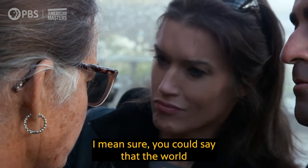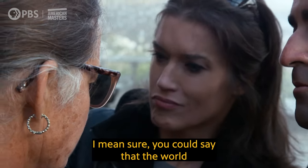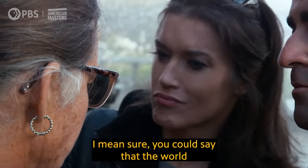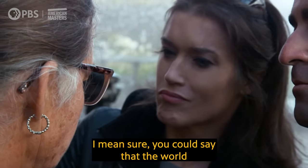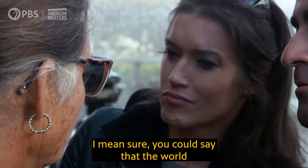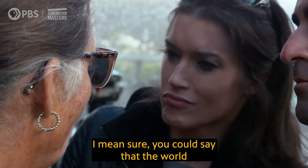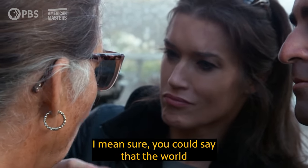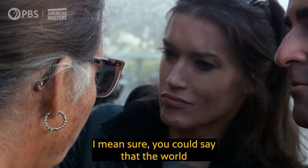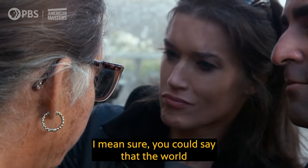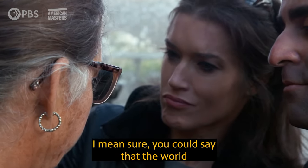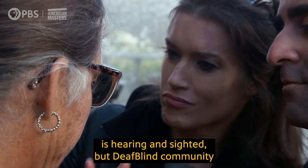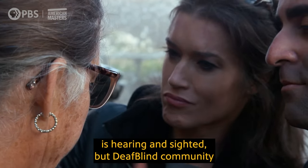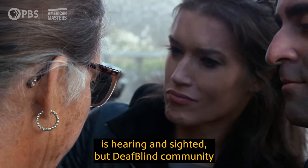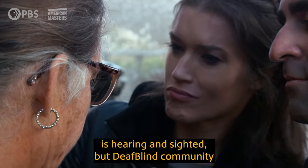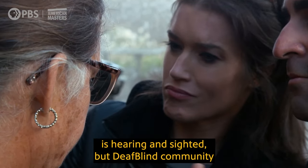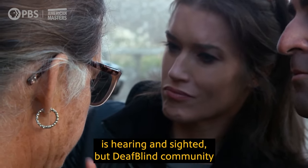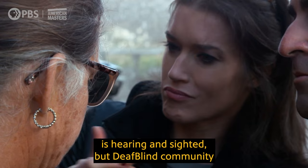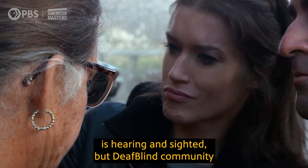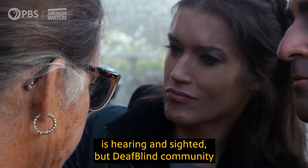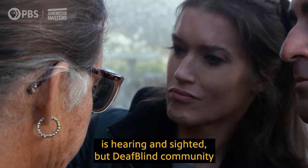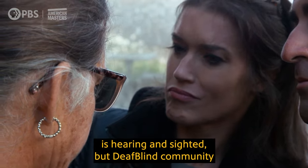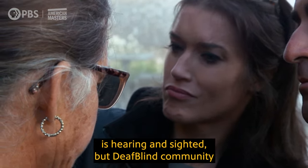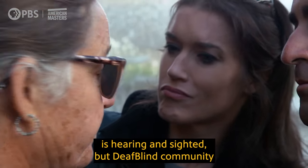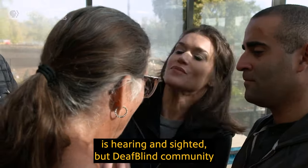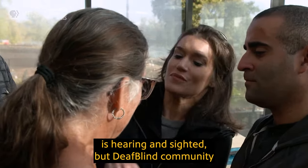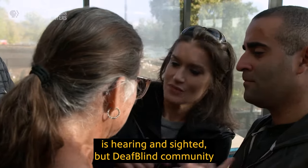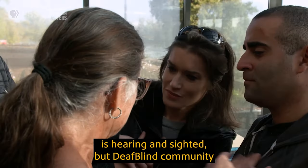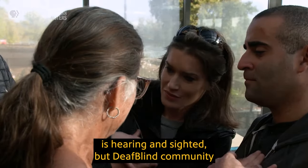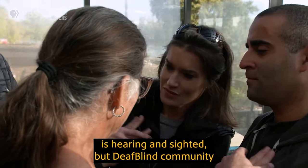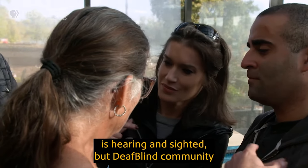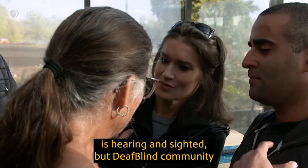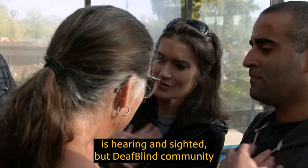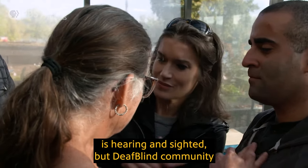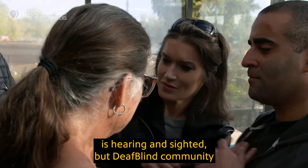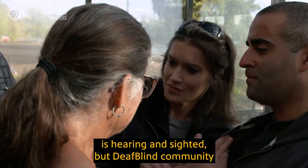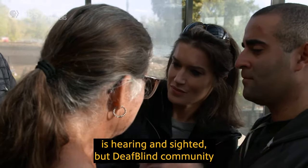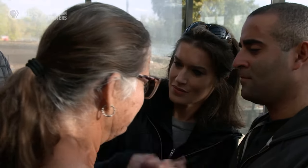I mean sure, you could say that the world is hearing and sighted, but DeafBlind community